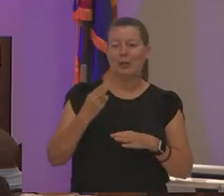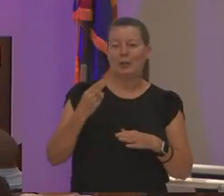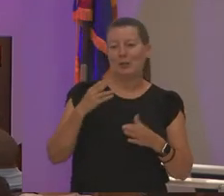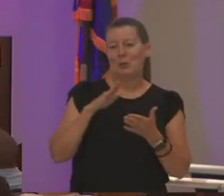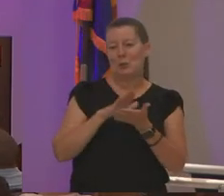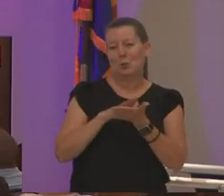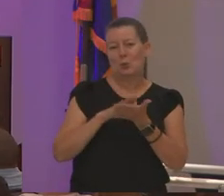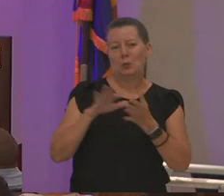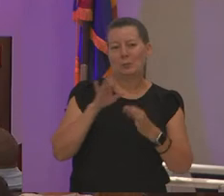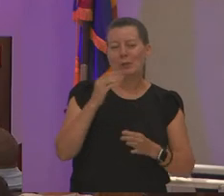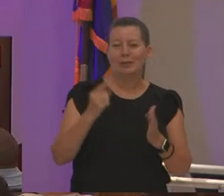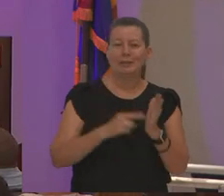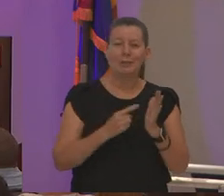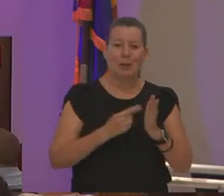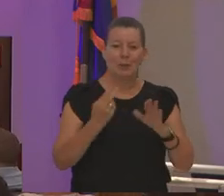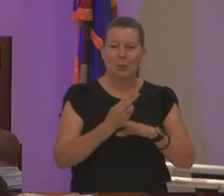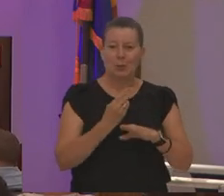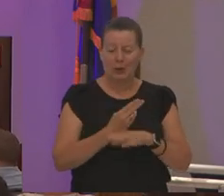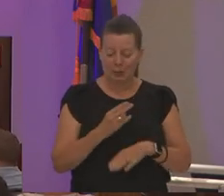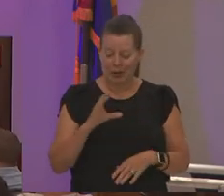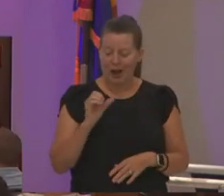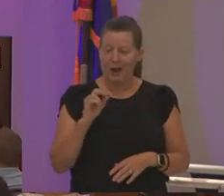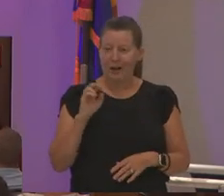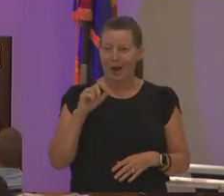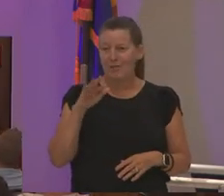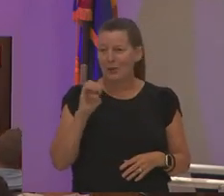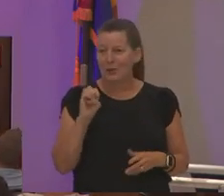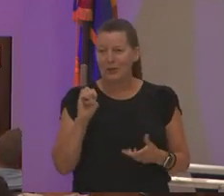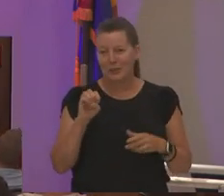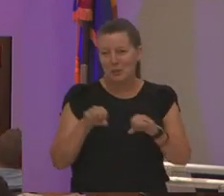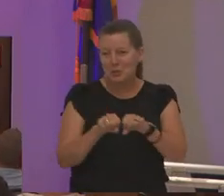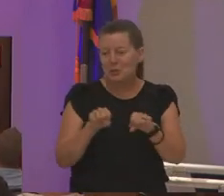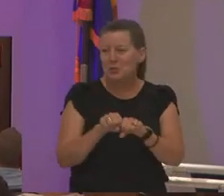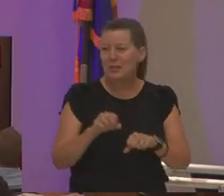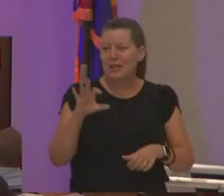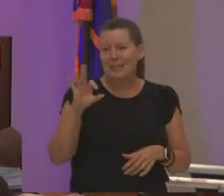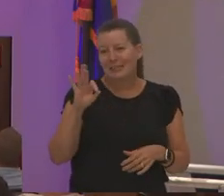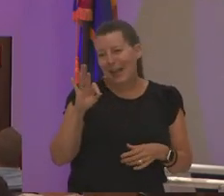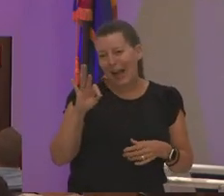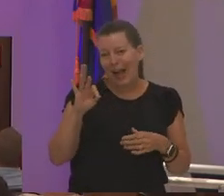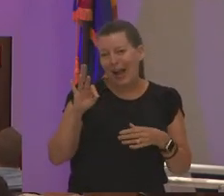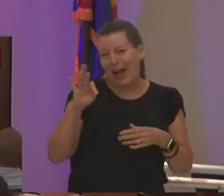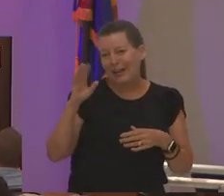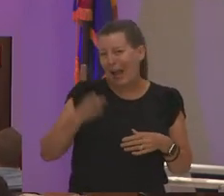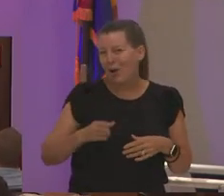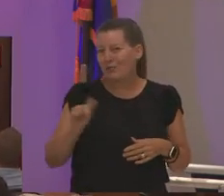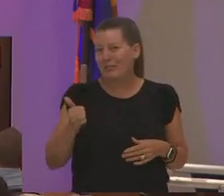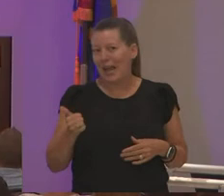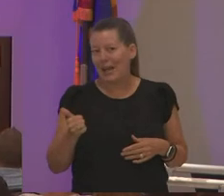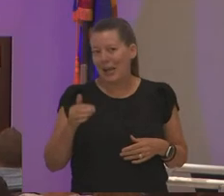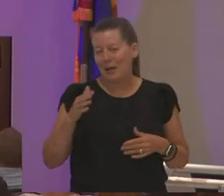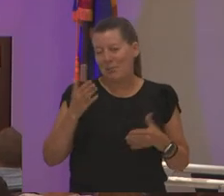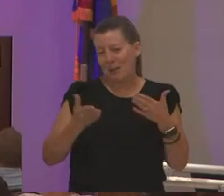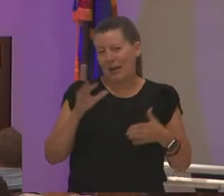me in my converse nine days out of ten days or maybe 9.9 days out of 10 days i am in my